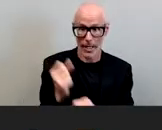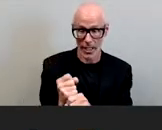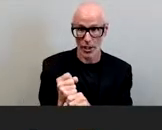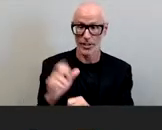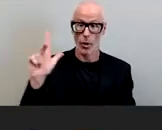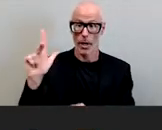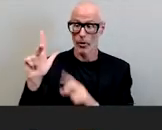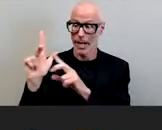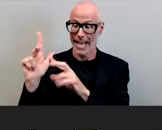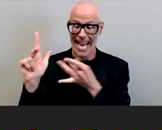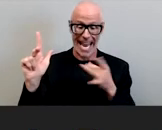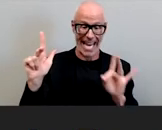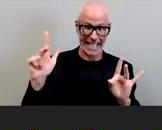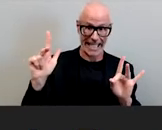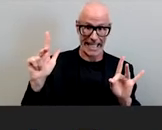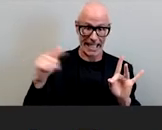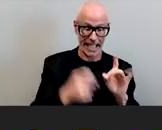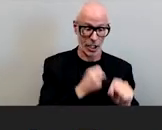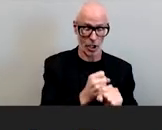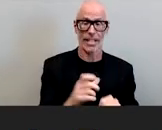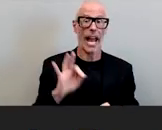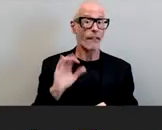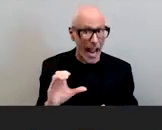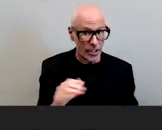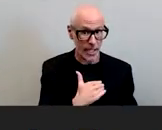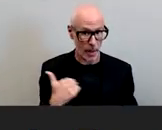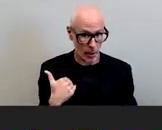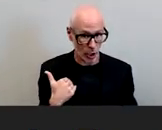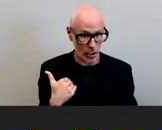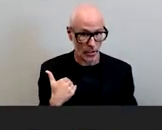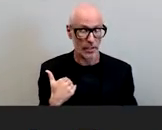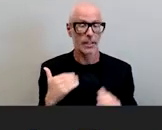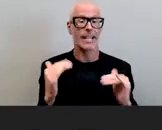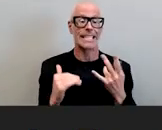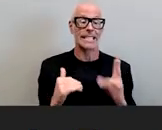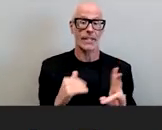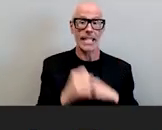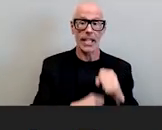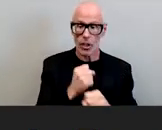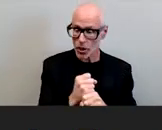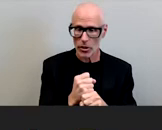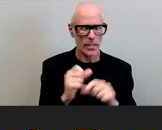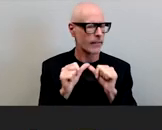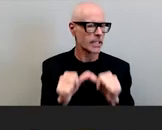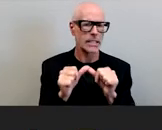has been as a faculty member for 17 of those years i've been consistently engaged in the